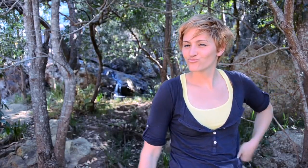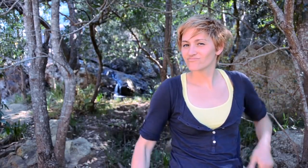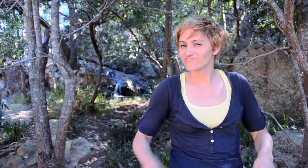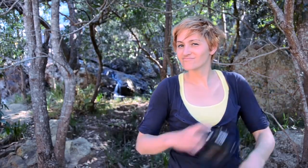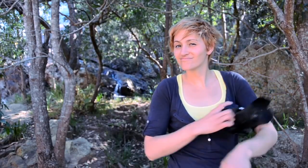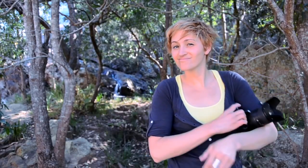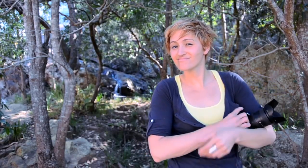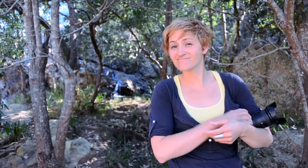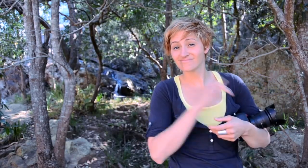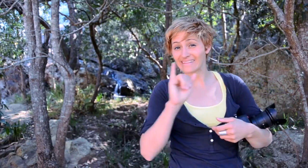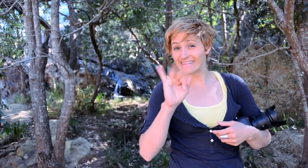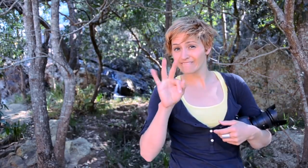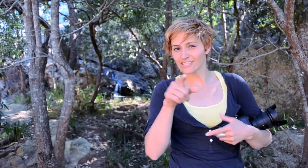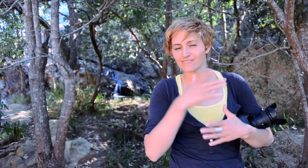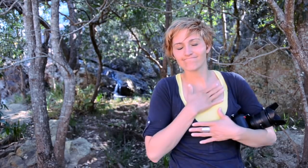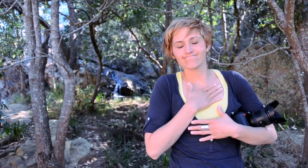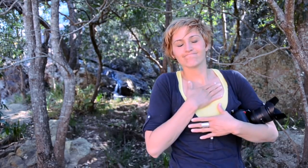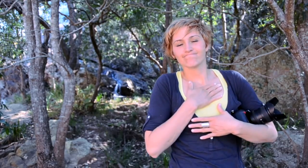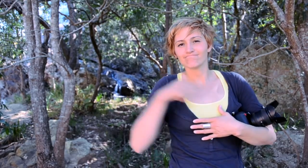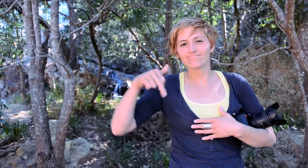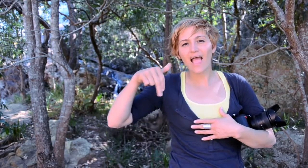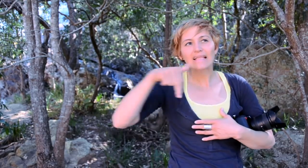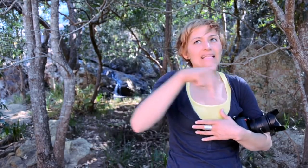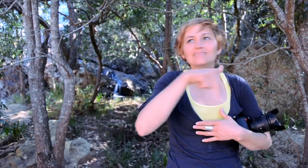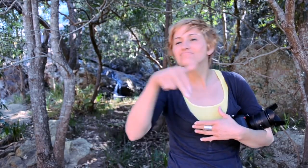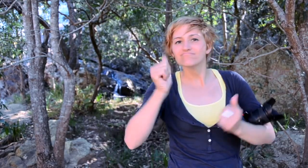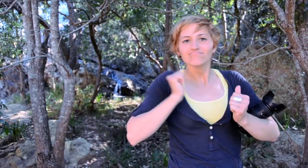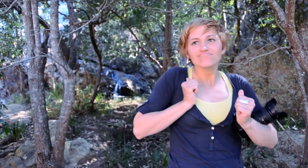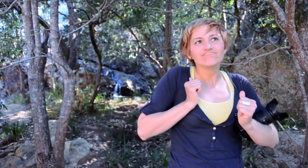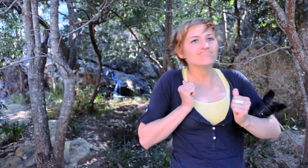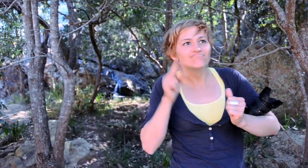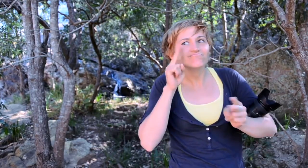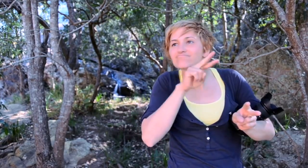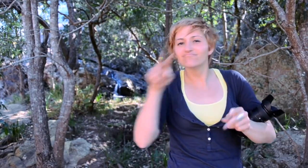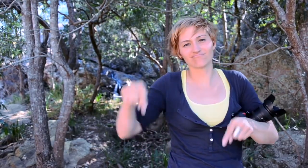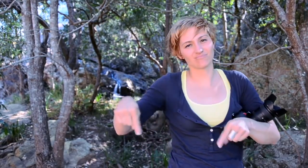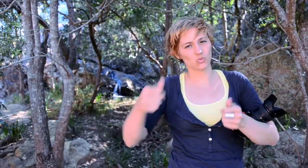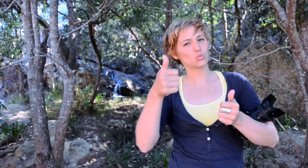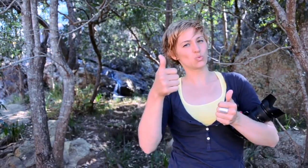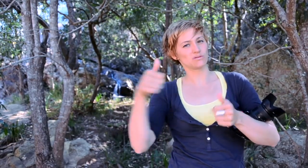mist and beautiful. If you love hiking, this is a great